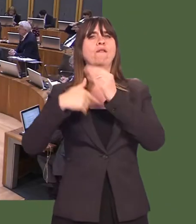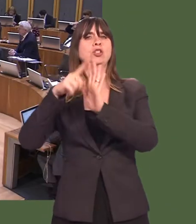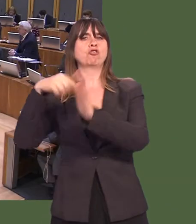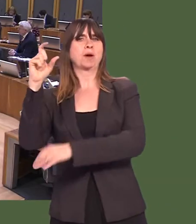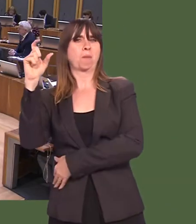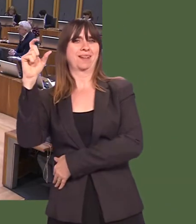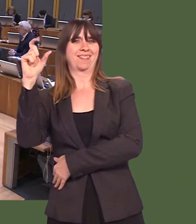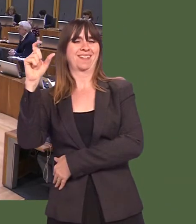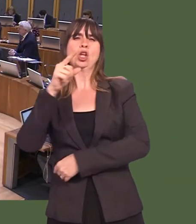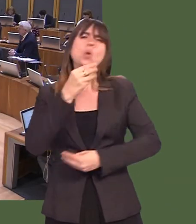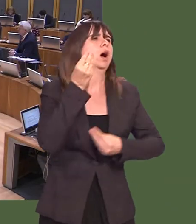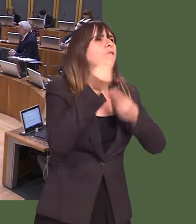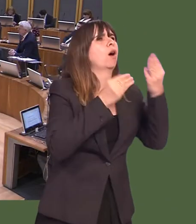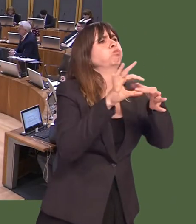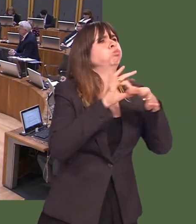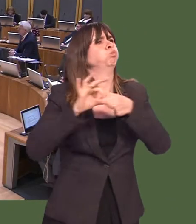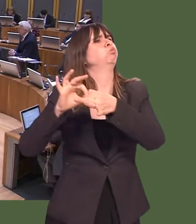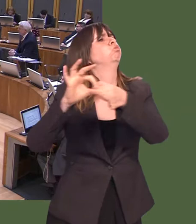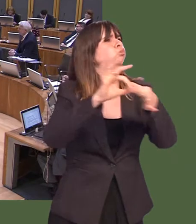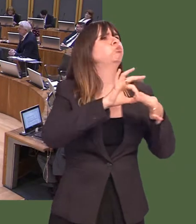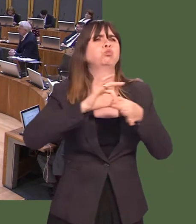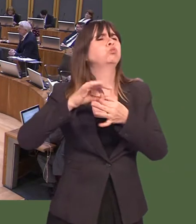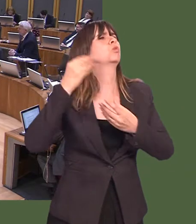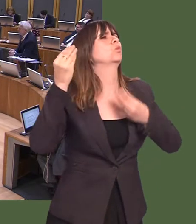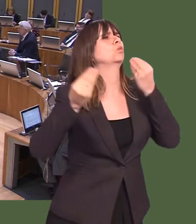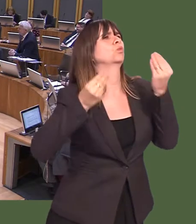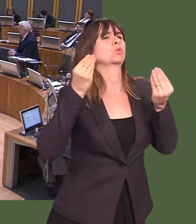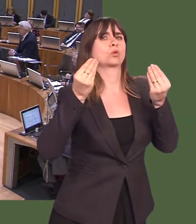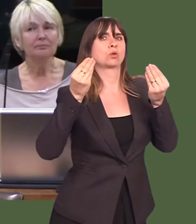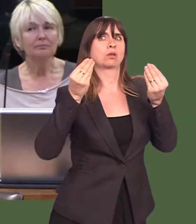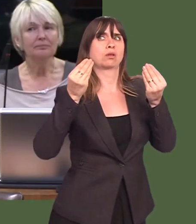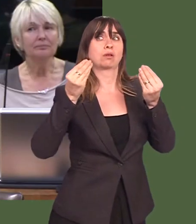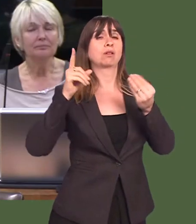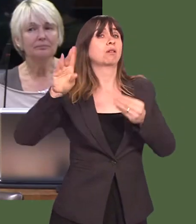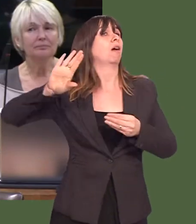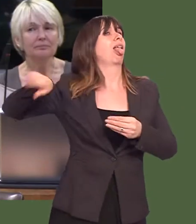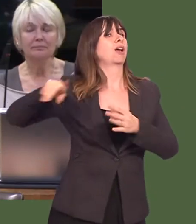You talk a lot about unity, but I believe that youíve airbrushed him out of this campaign